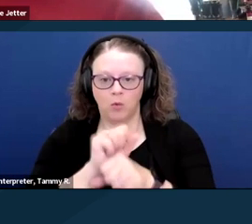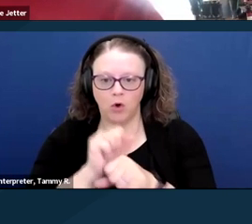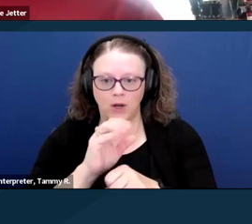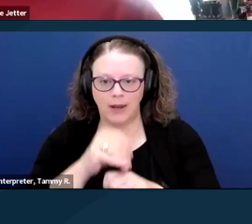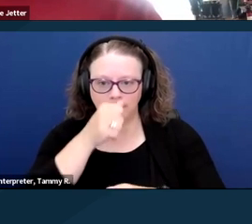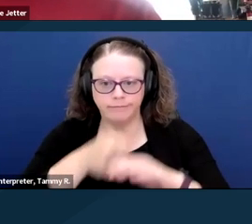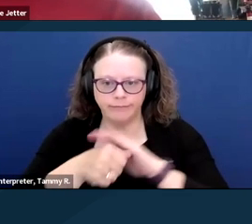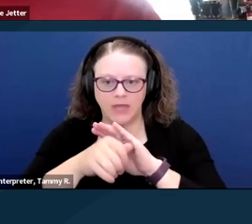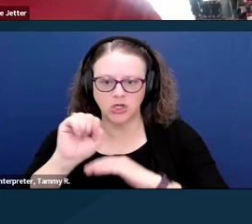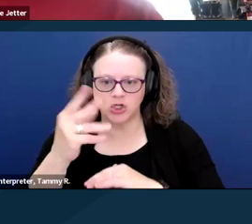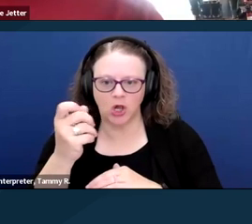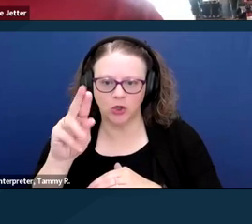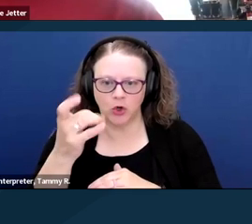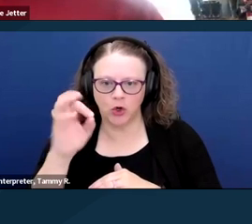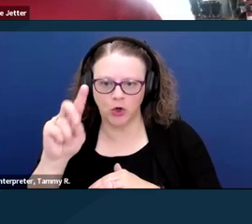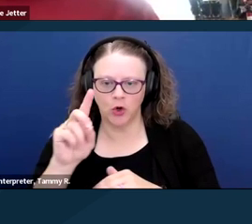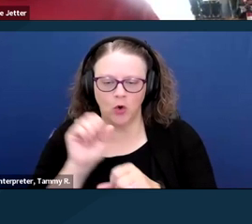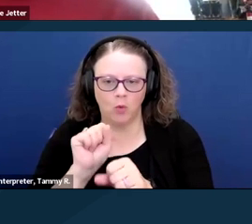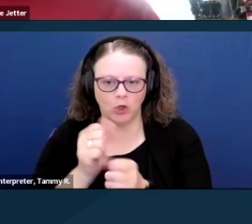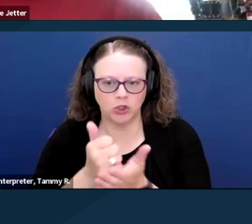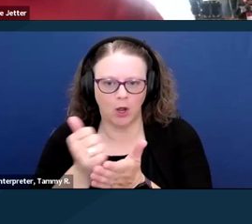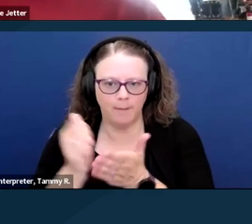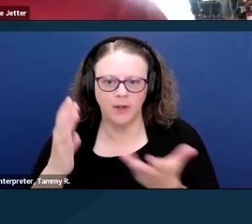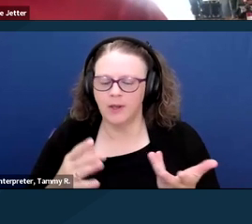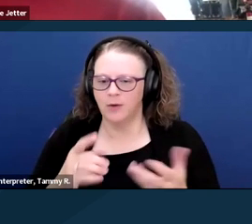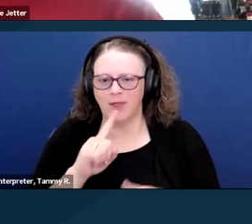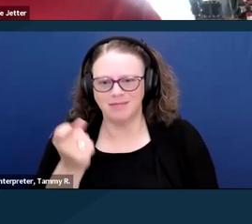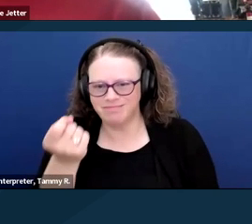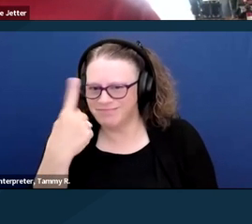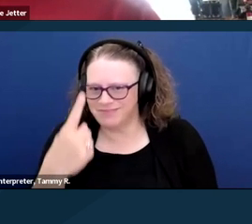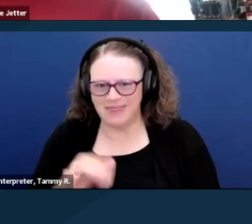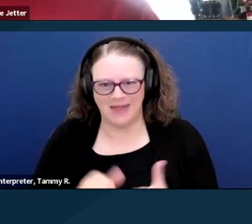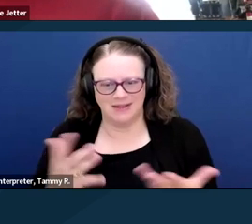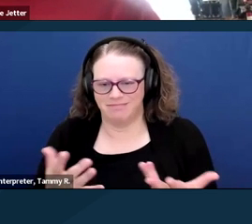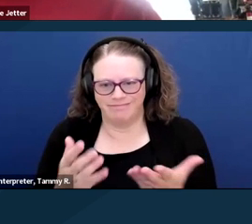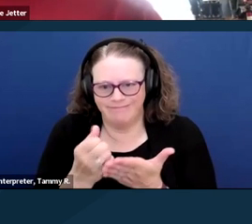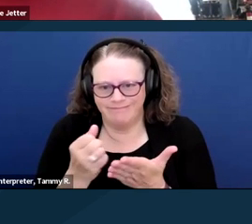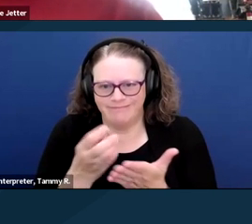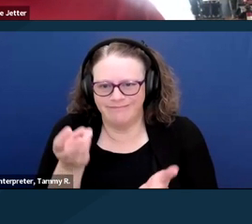In the workshop, you made very little pay so you wouldn't lose your check.